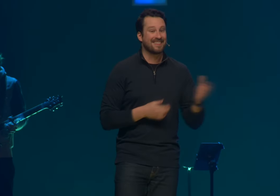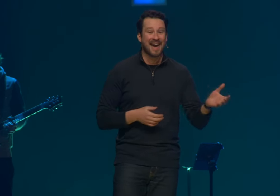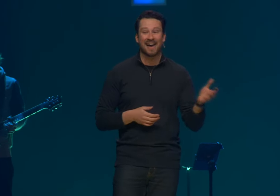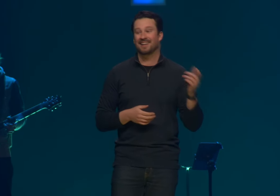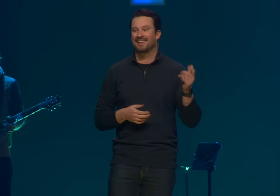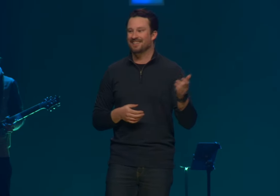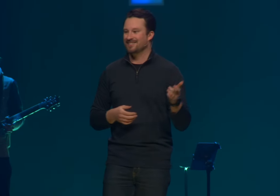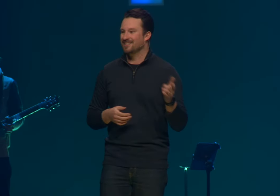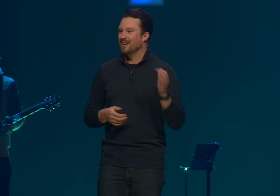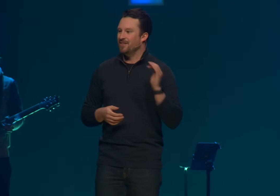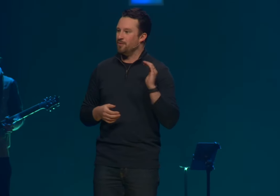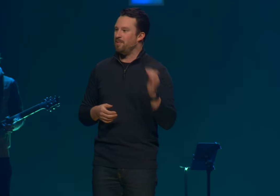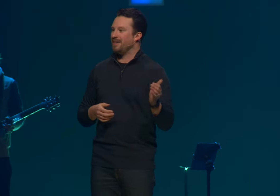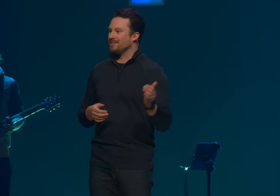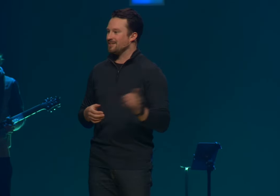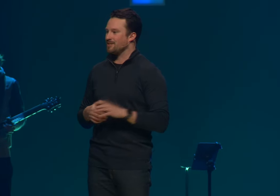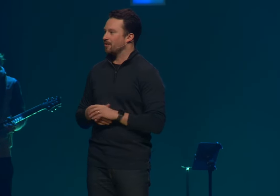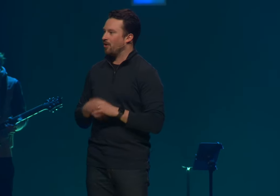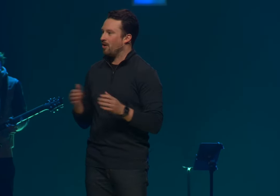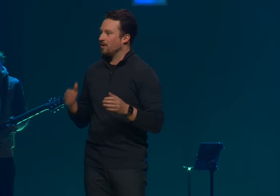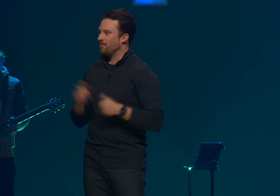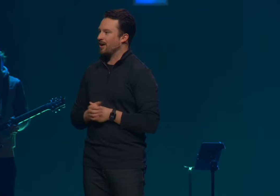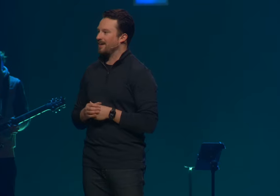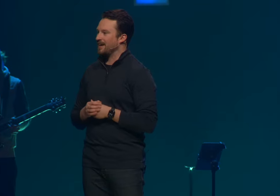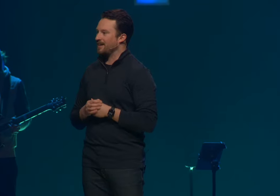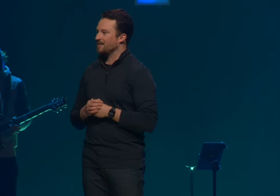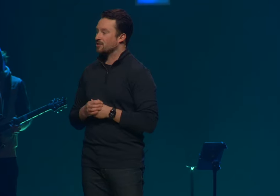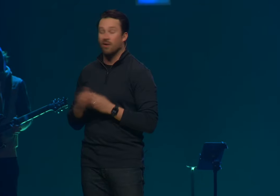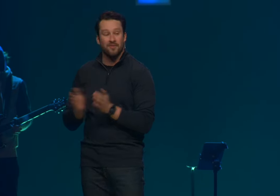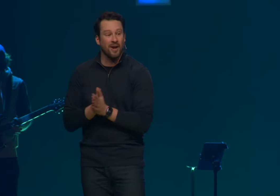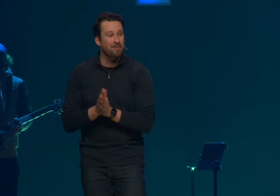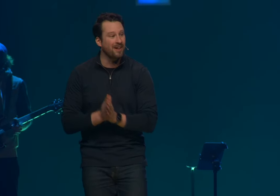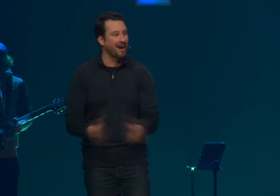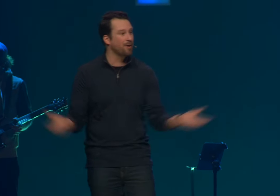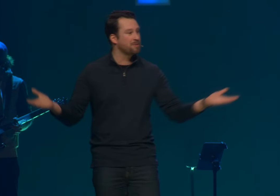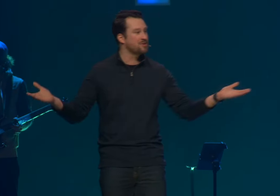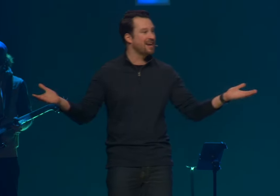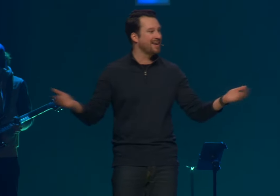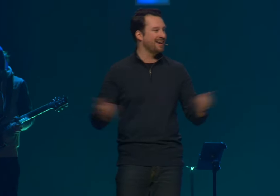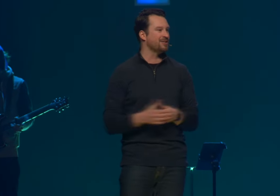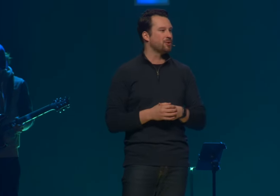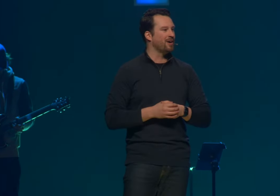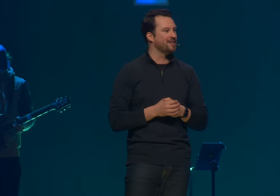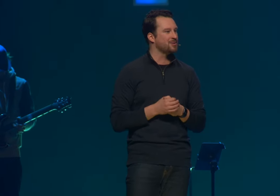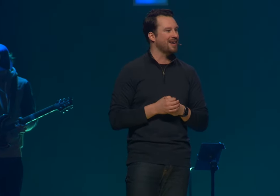And that is the basis of all of our identity. So if you're able, I hope you stand and join us.